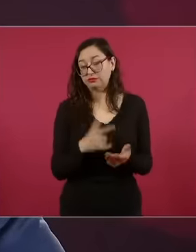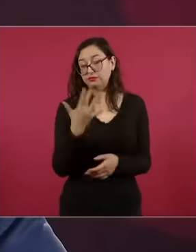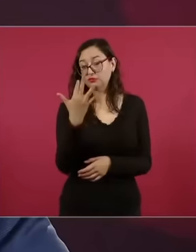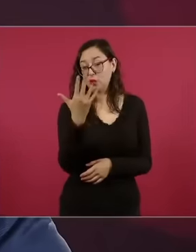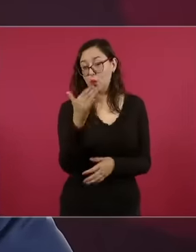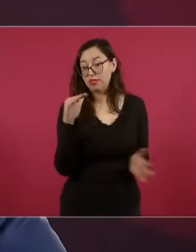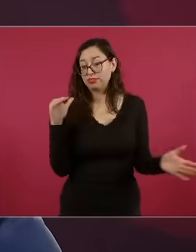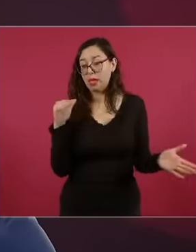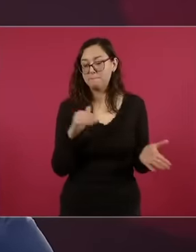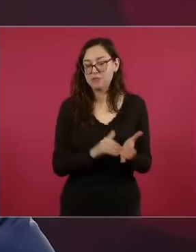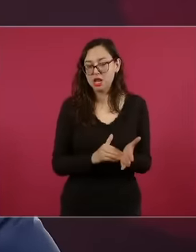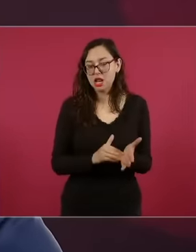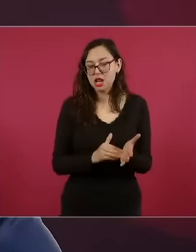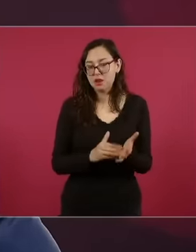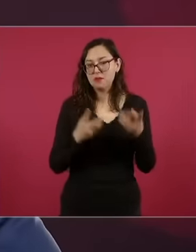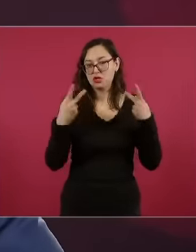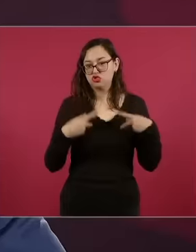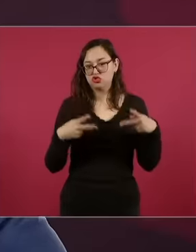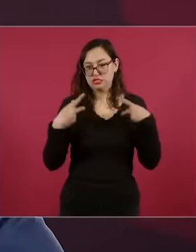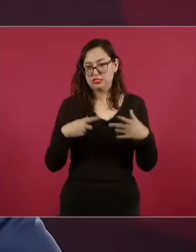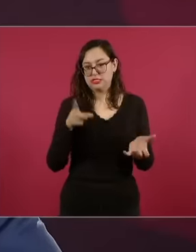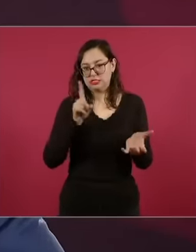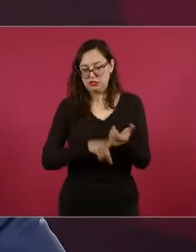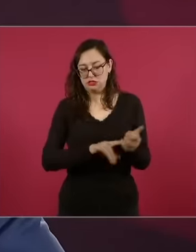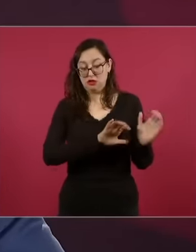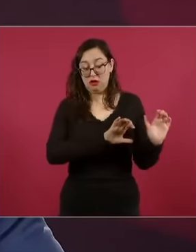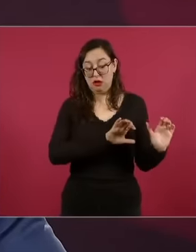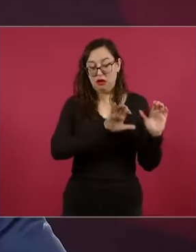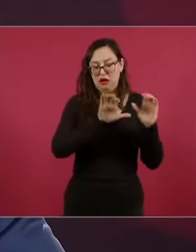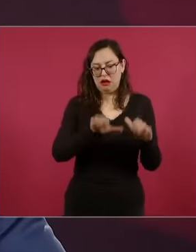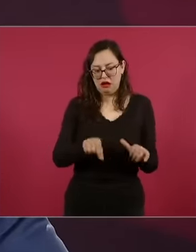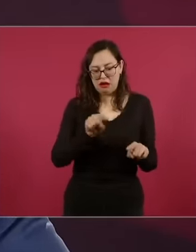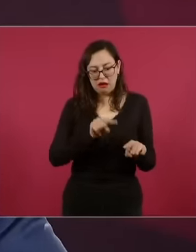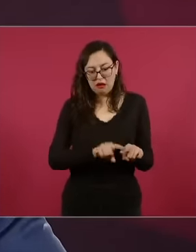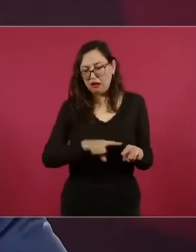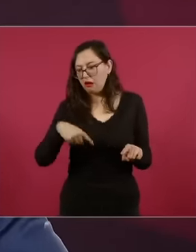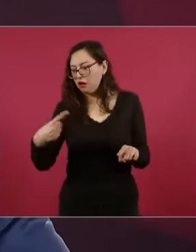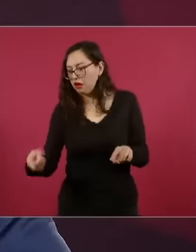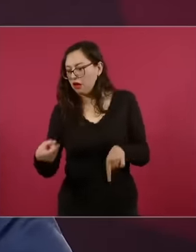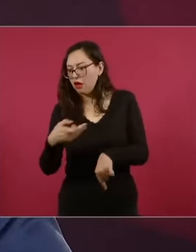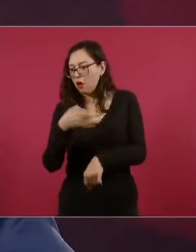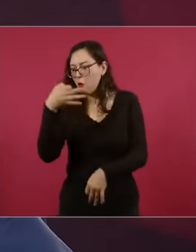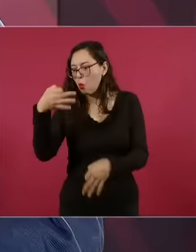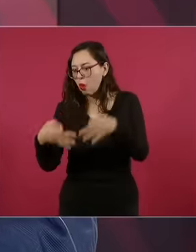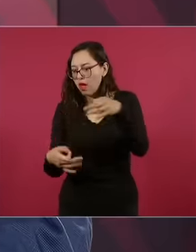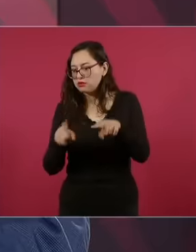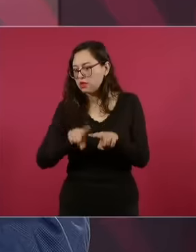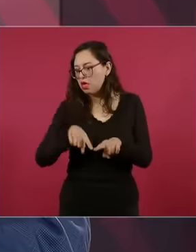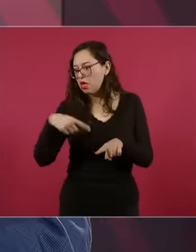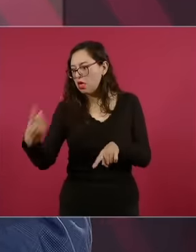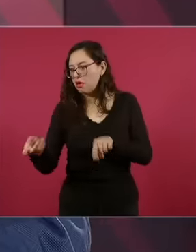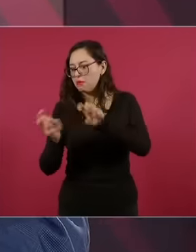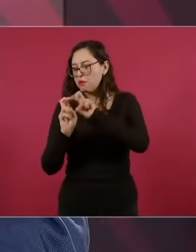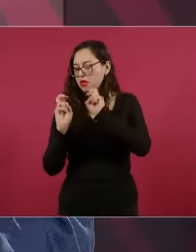because it was a power that It was left to the right to conservatism to